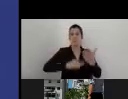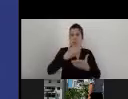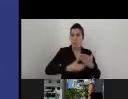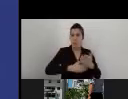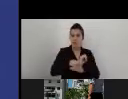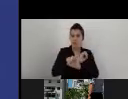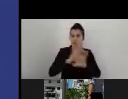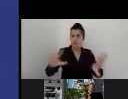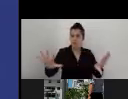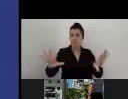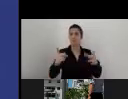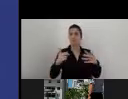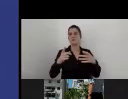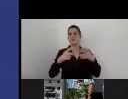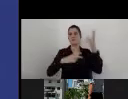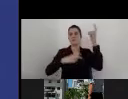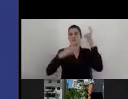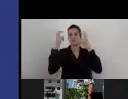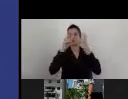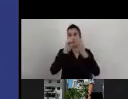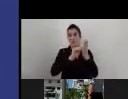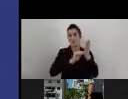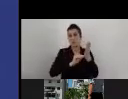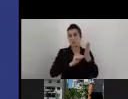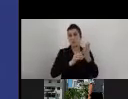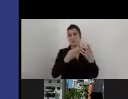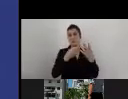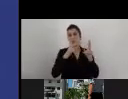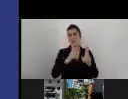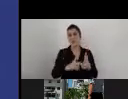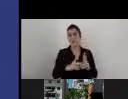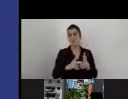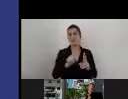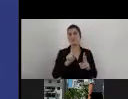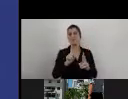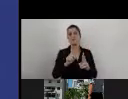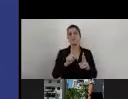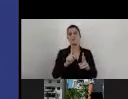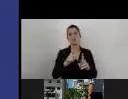different data is something that I receive as a very valuable advantage of the A-Check.